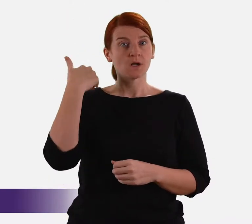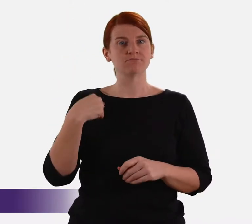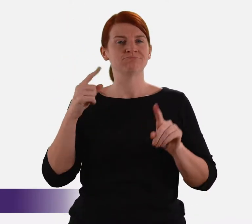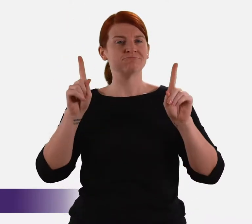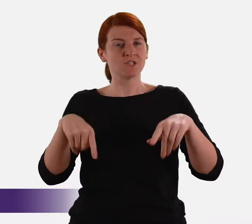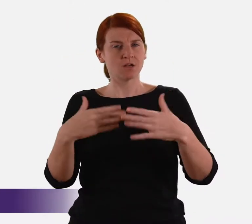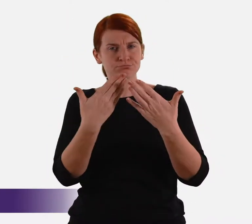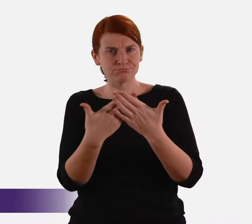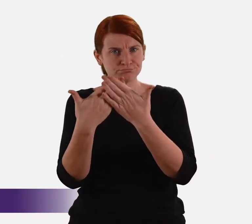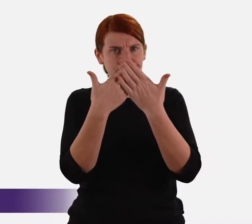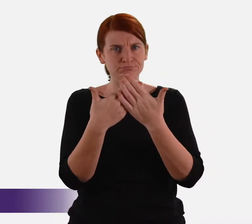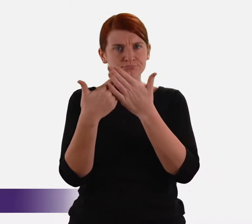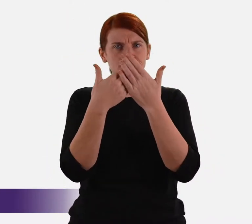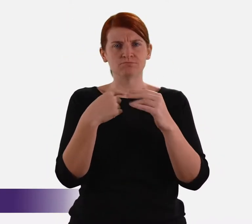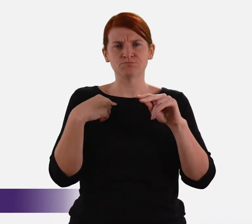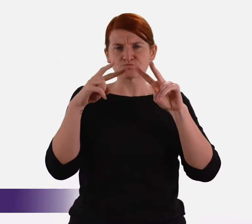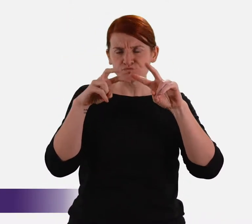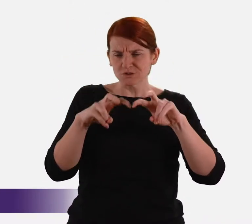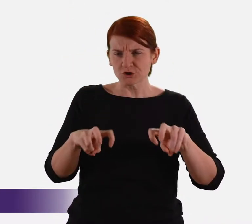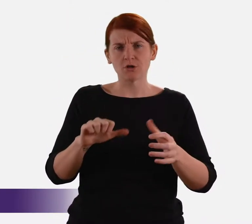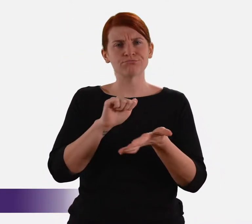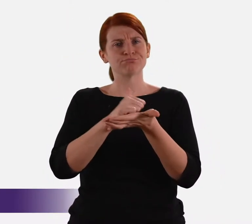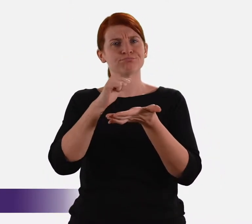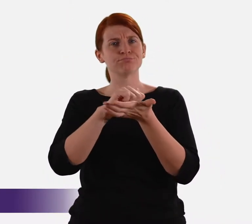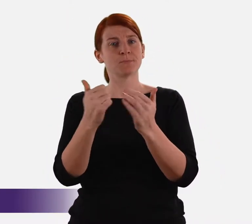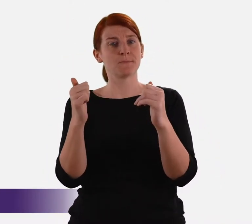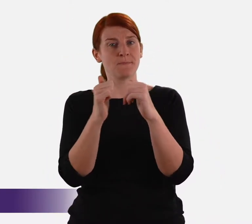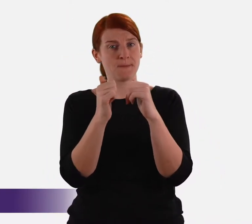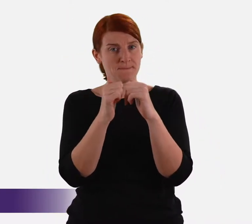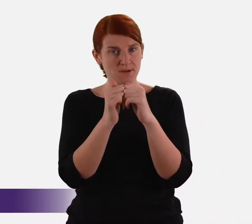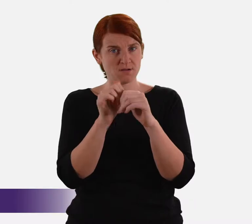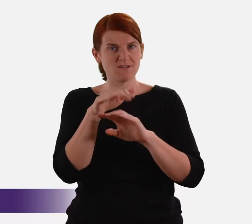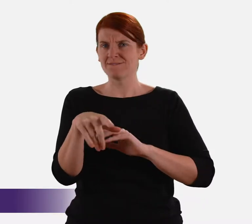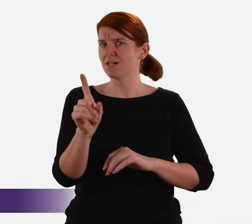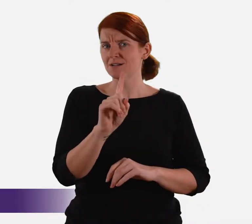Early in my academic career I undertook research and published papers